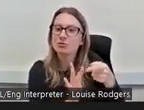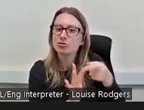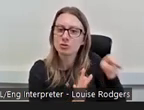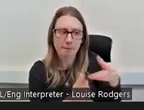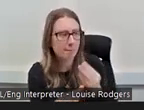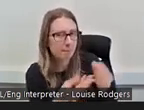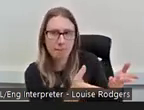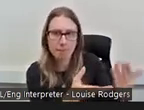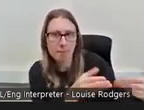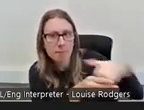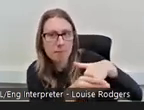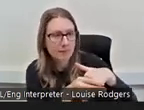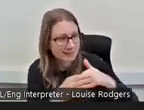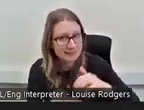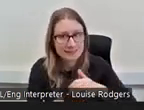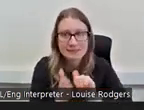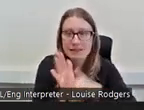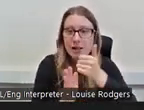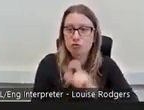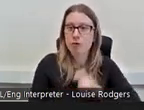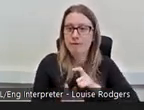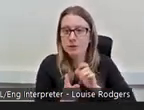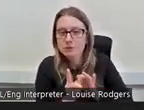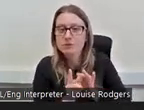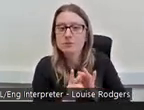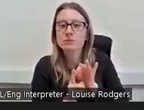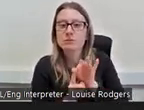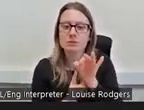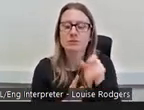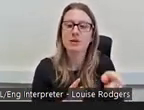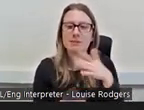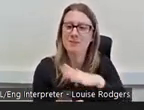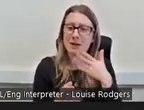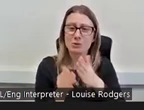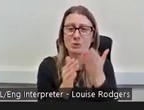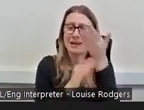Some people may just want to come to get out the house, mental health and well-being, to have a